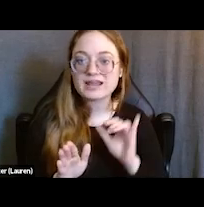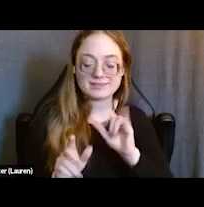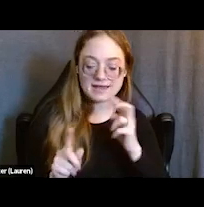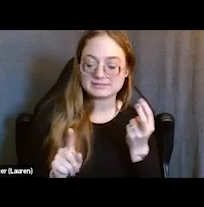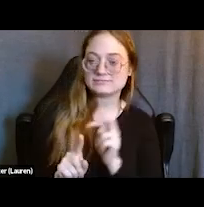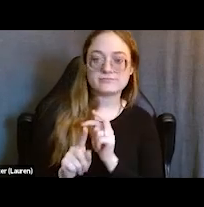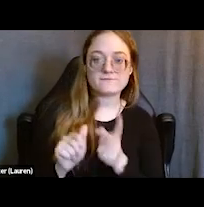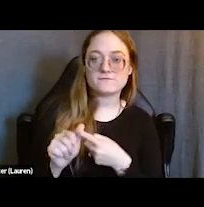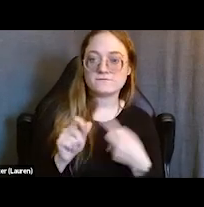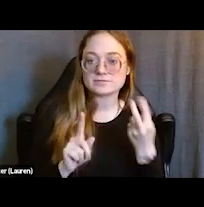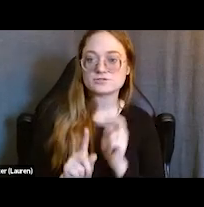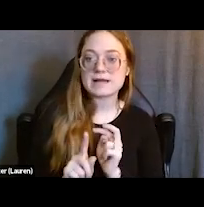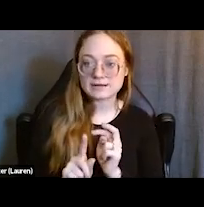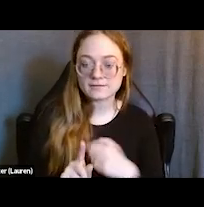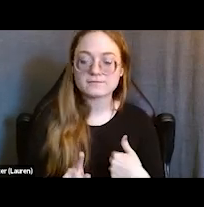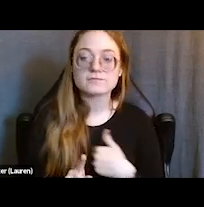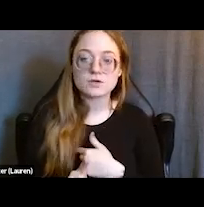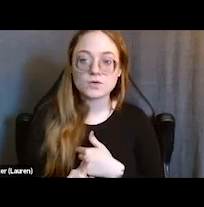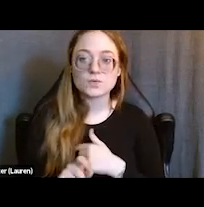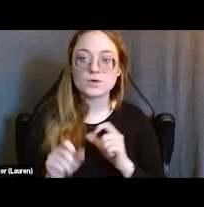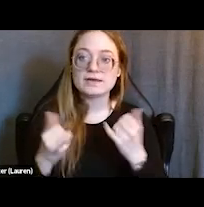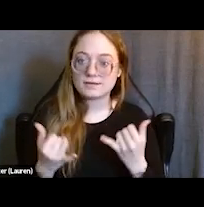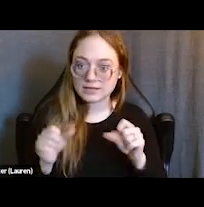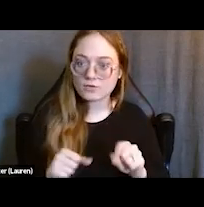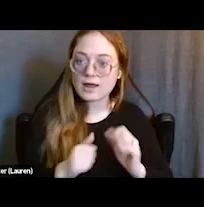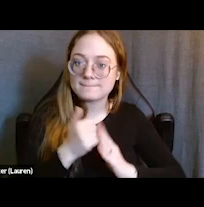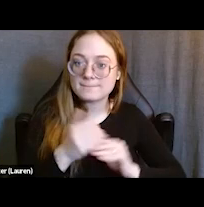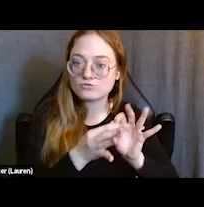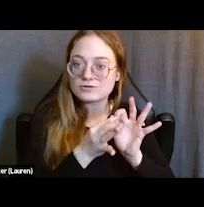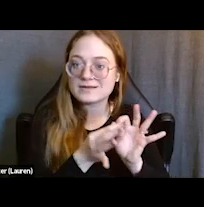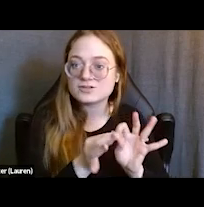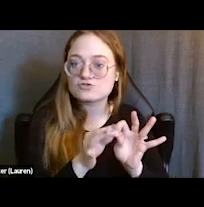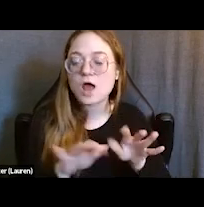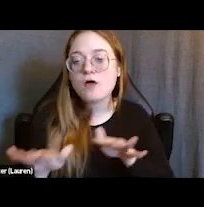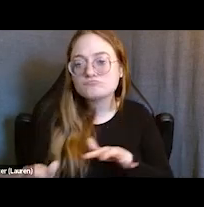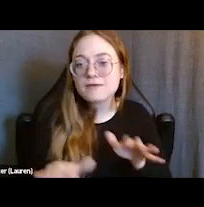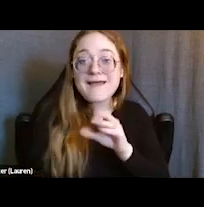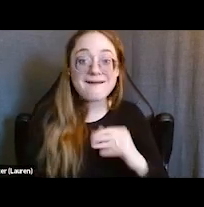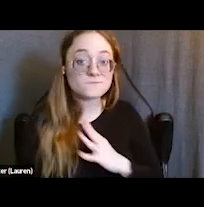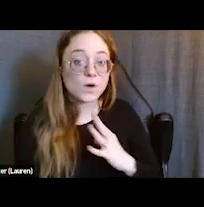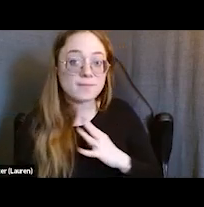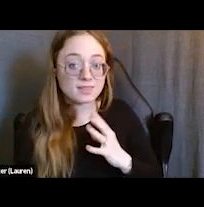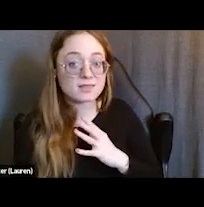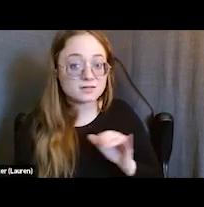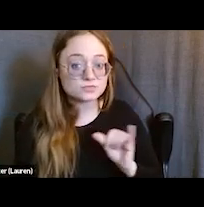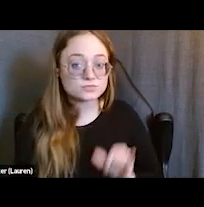And this allows us to really build relationships with young people that are informal and formal but are less,